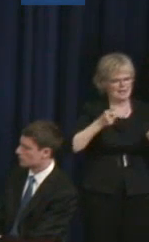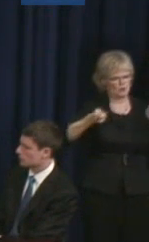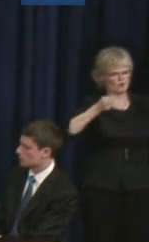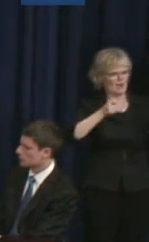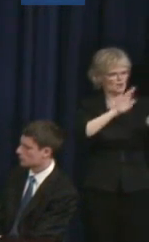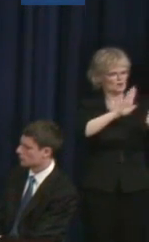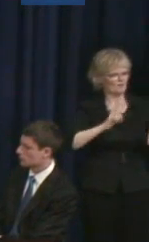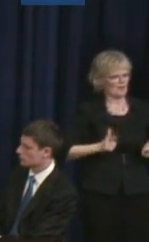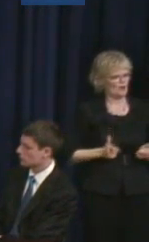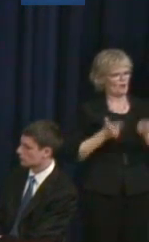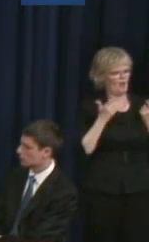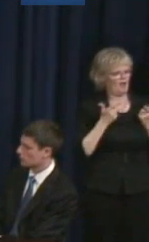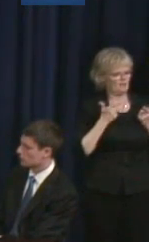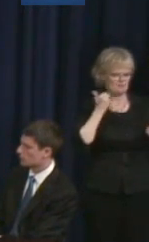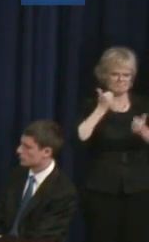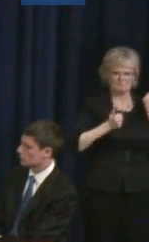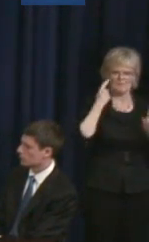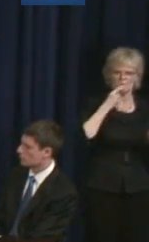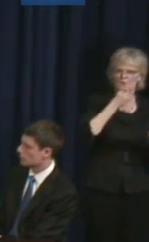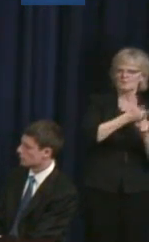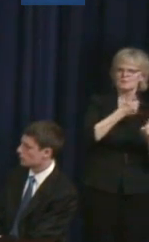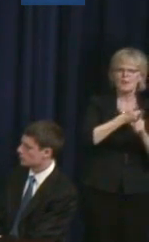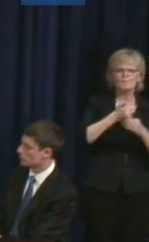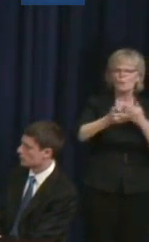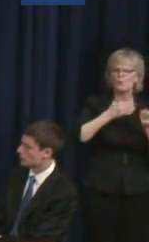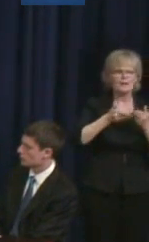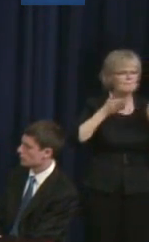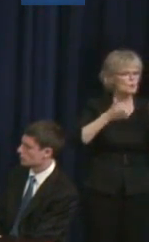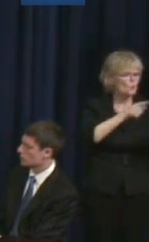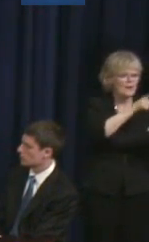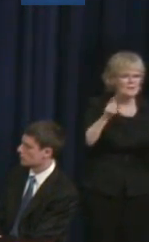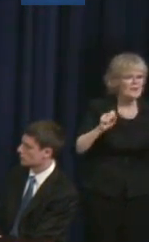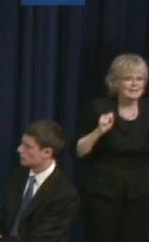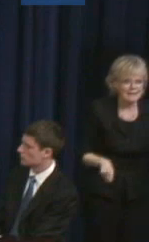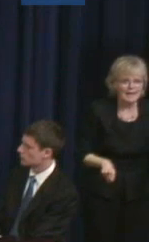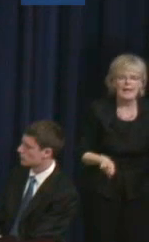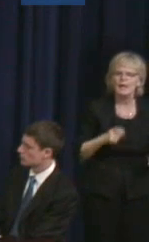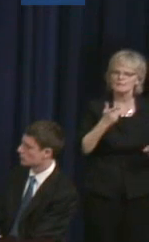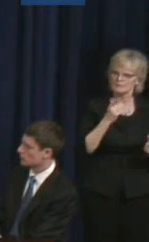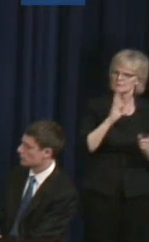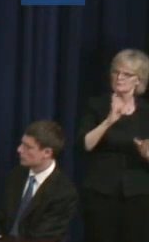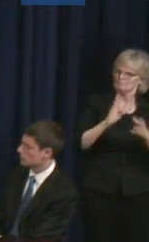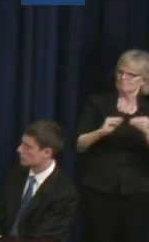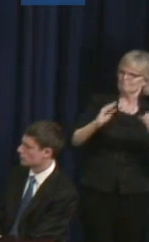can, in whatever ways that they can. And to be able to be vocal about what their needs are,